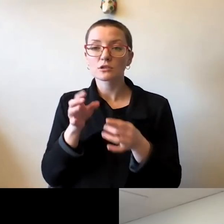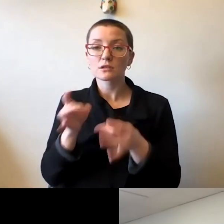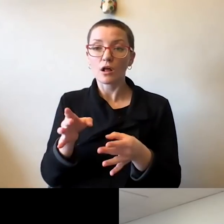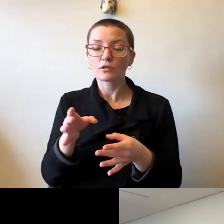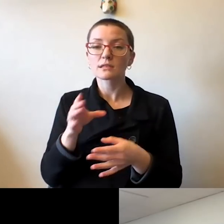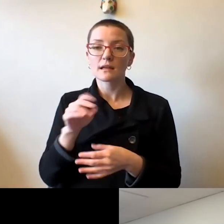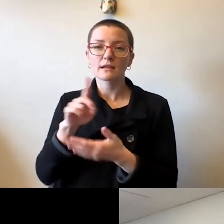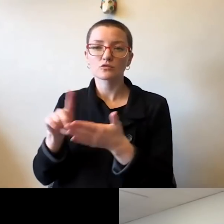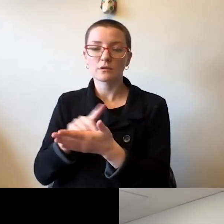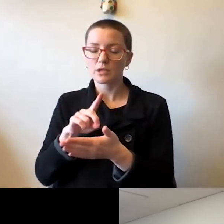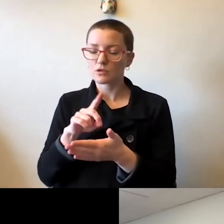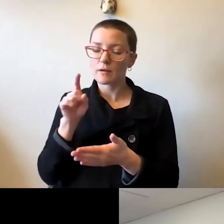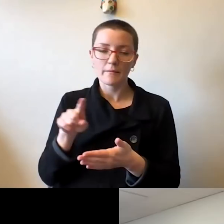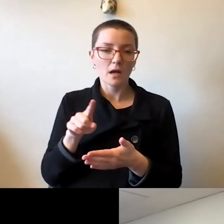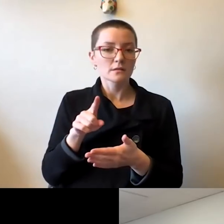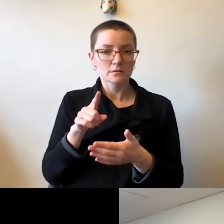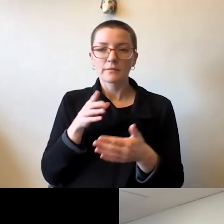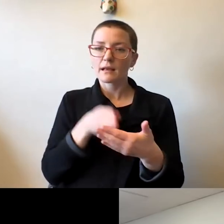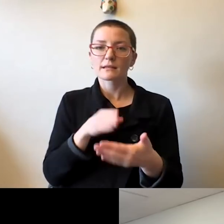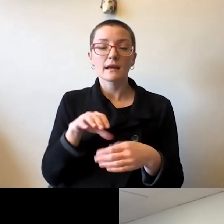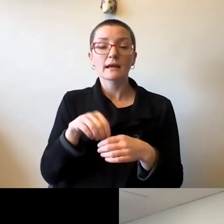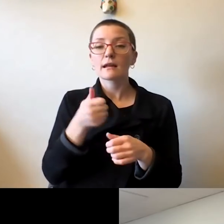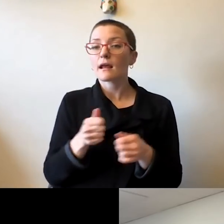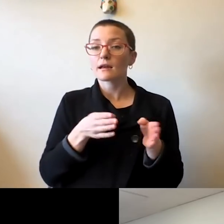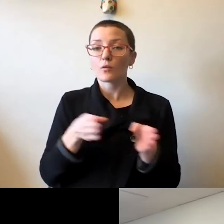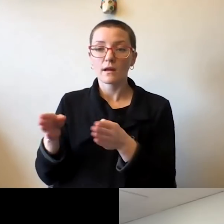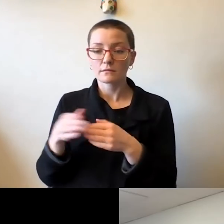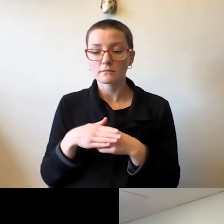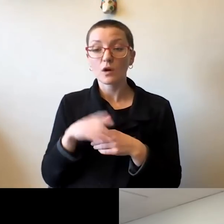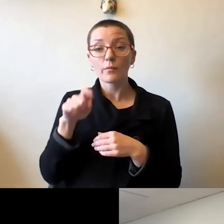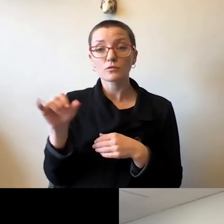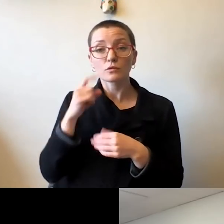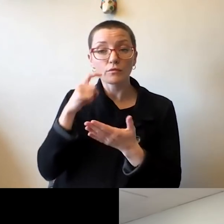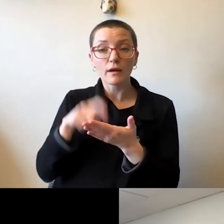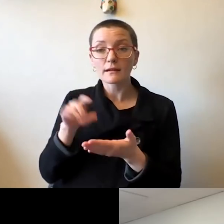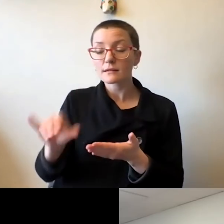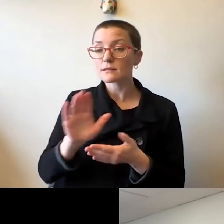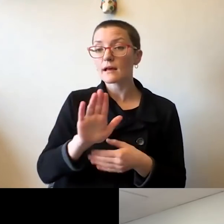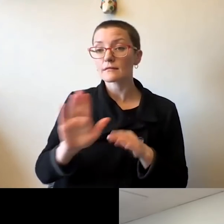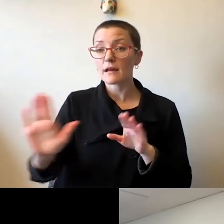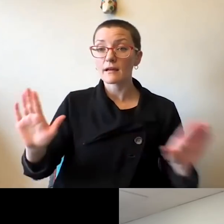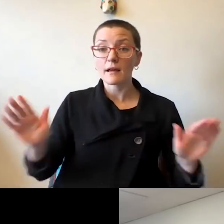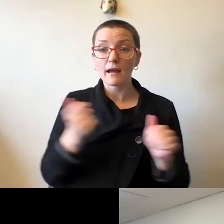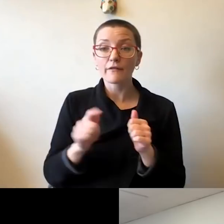And we have to recognize that the lived experiences of everyone in this community is vitally important.